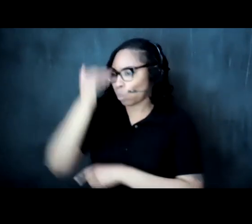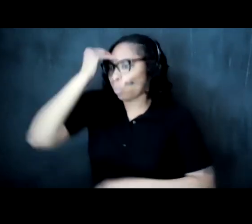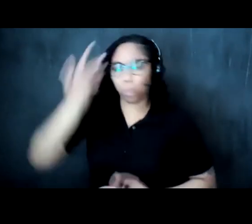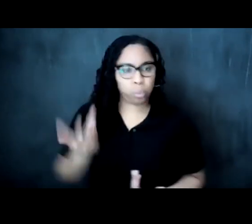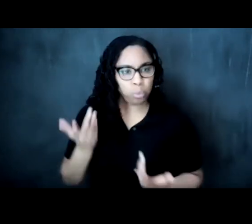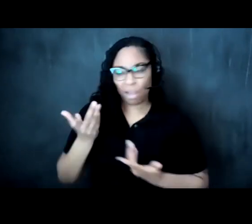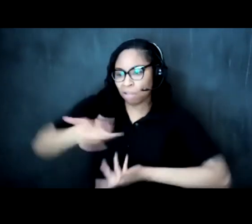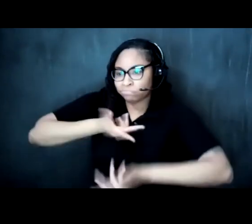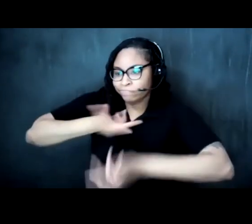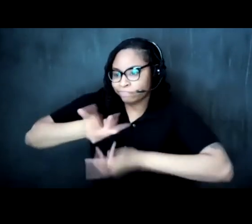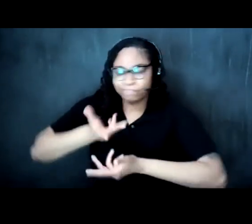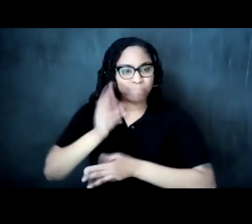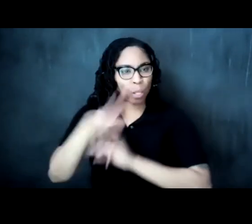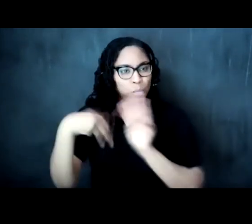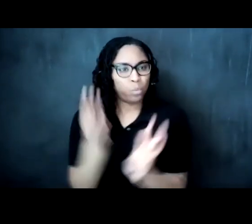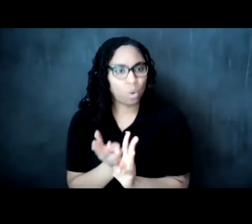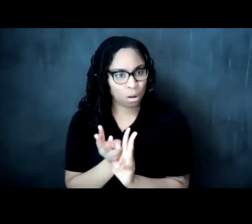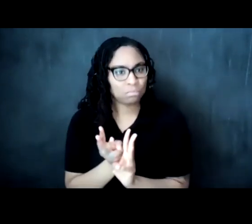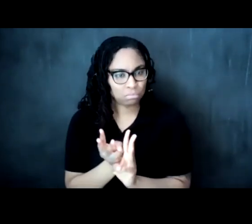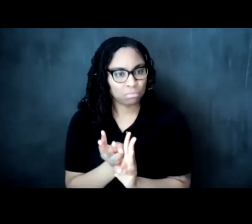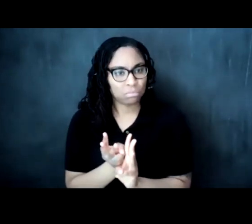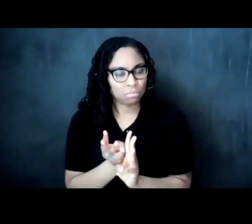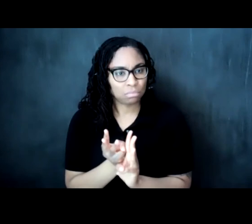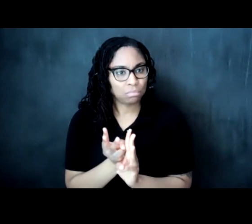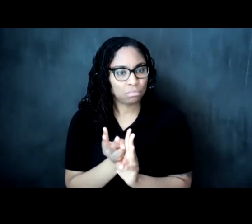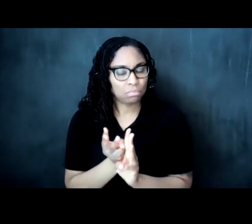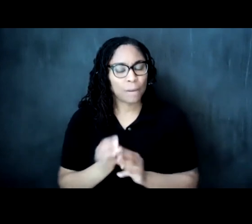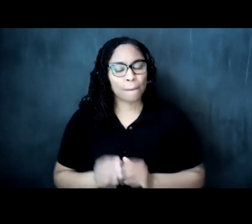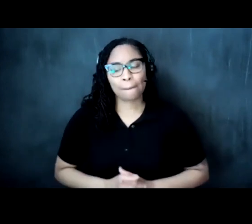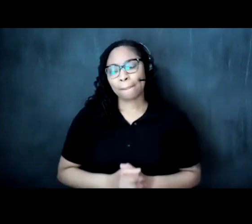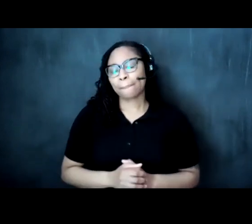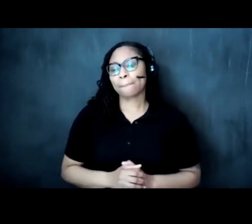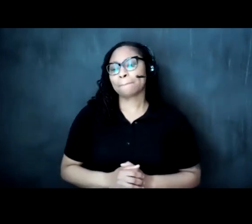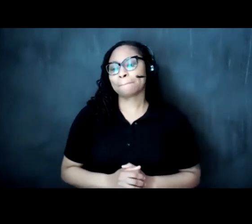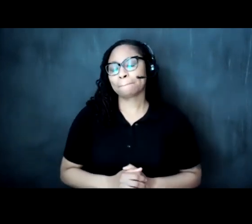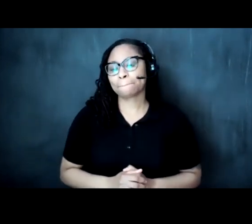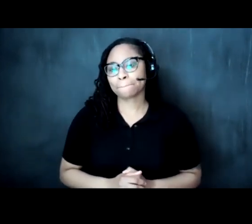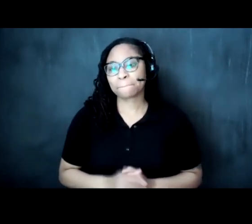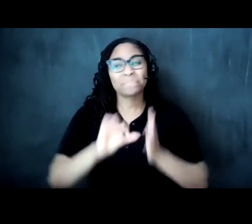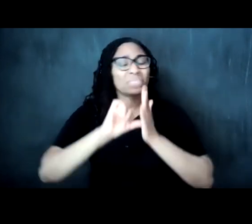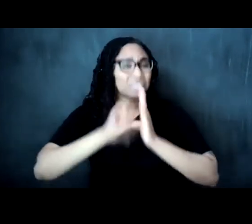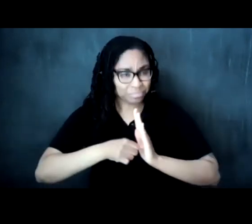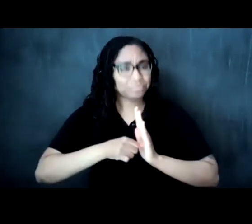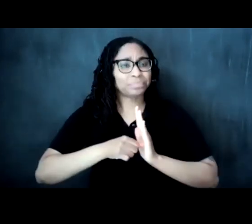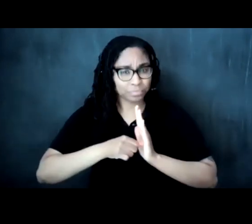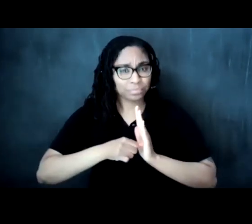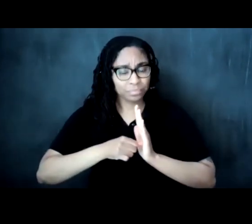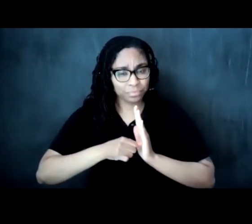world are somehow not quite appropriate especially they say if y'all want equality